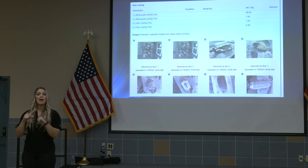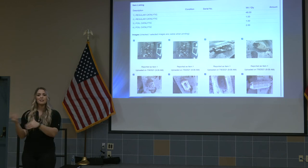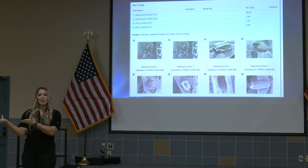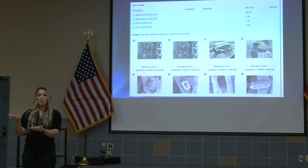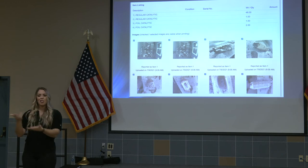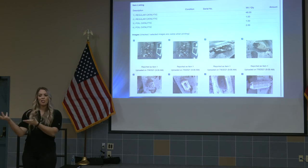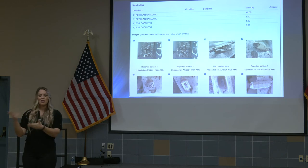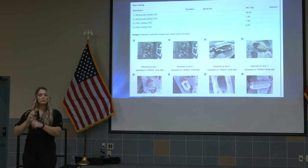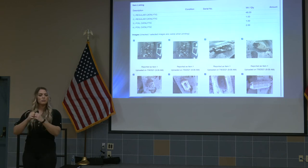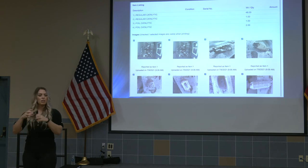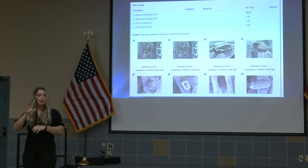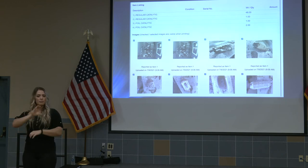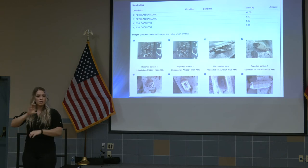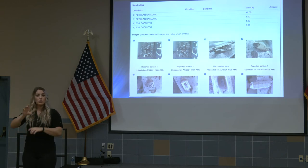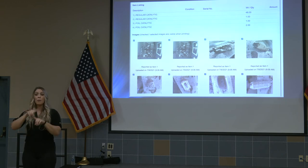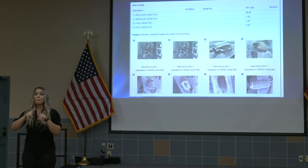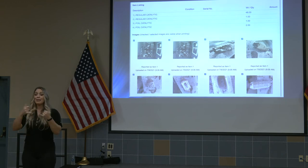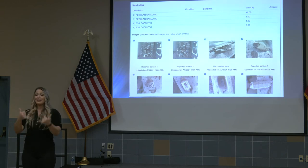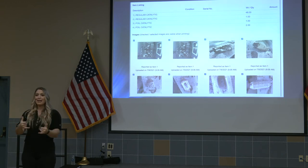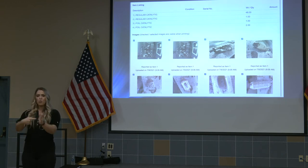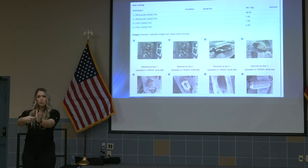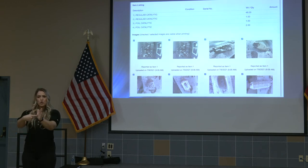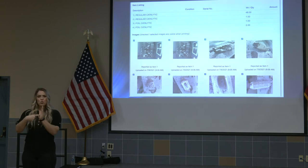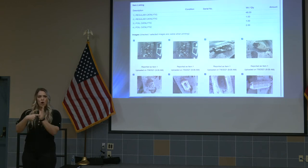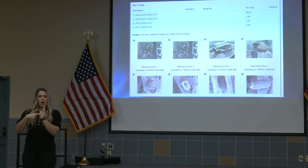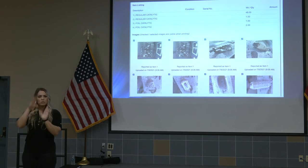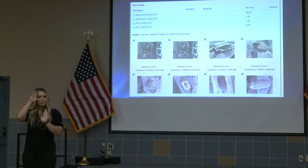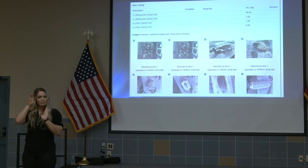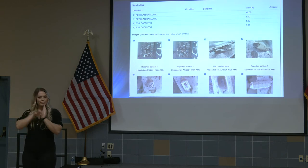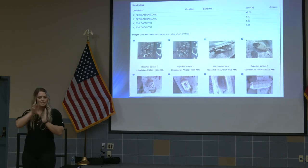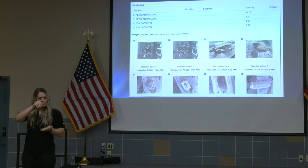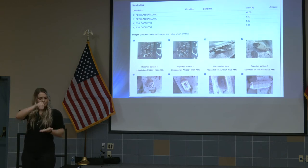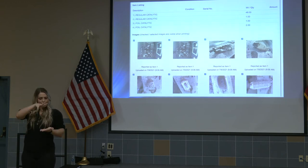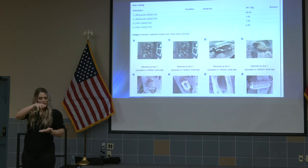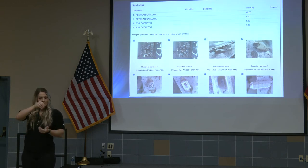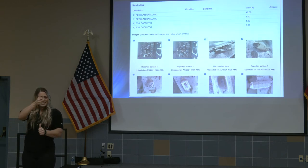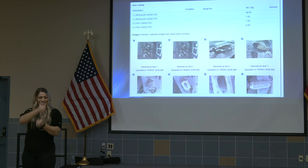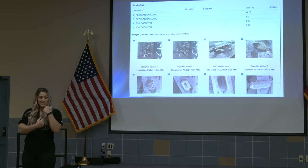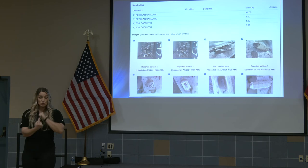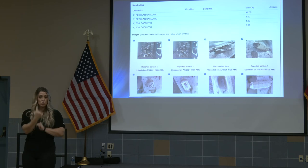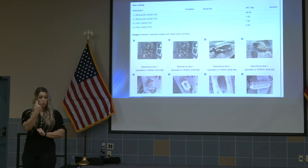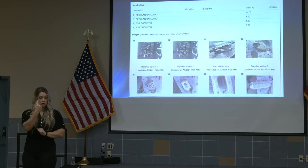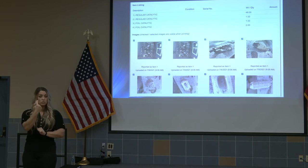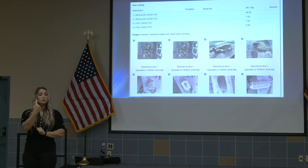to individually photograph each one of them every side has to be photographed so if it's